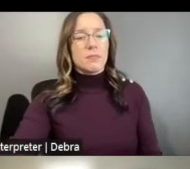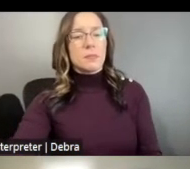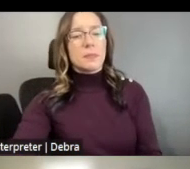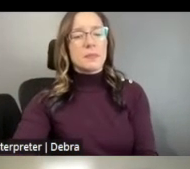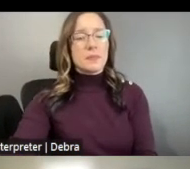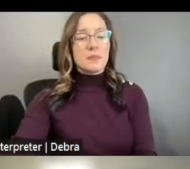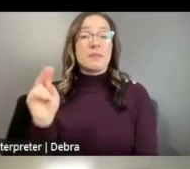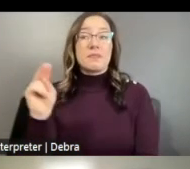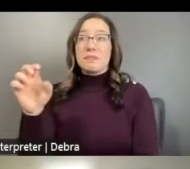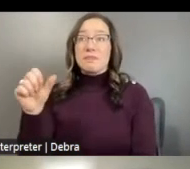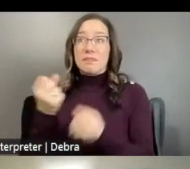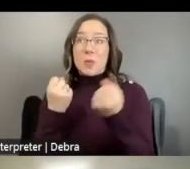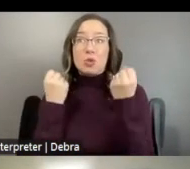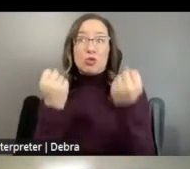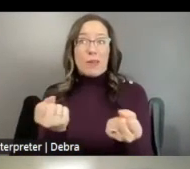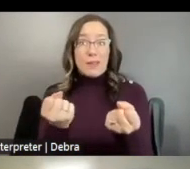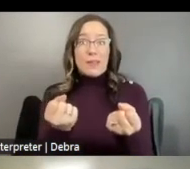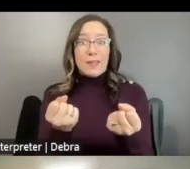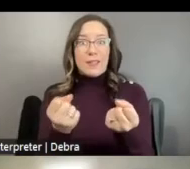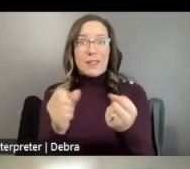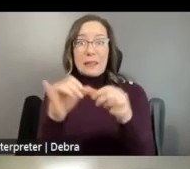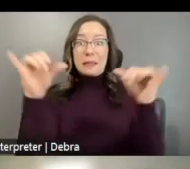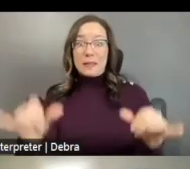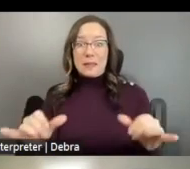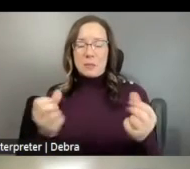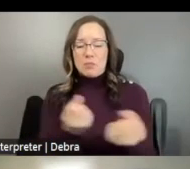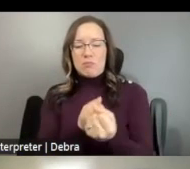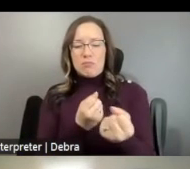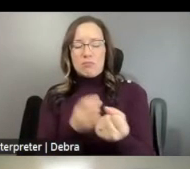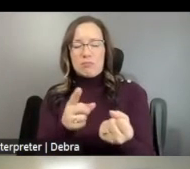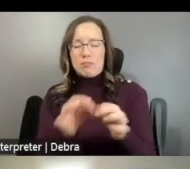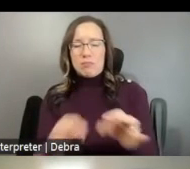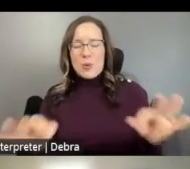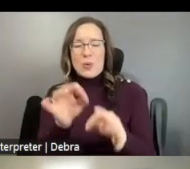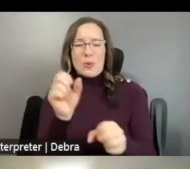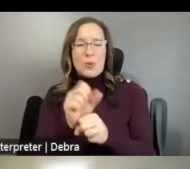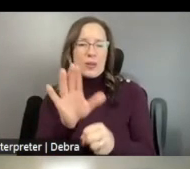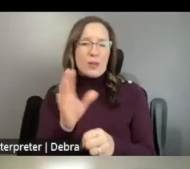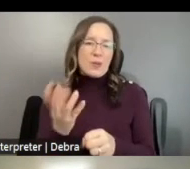DANCE ECOSYSTEM BY SUPPORTING APPLICANTS DOING ESSENTIAL WORK IN THEIR OWN ORGANIZATIONS AND